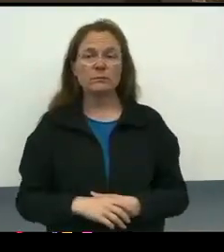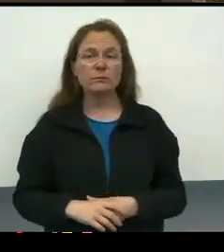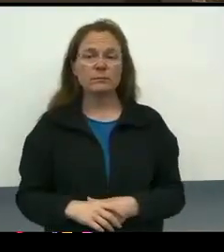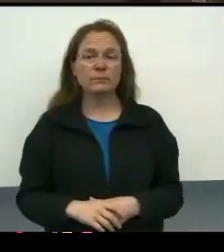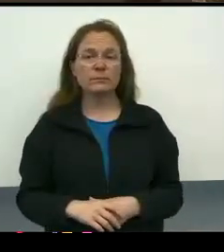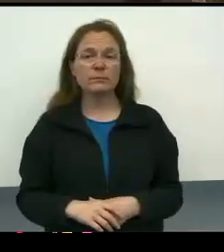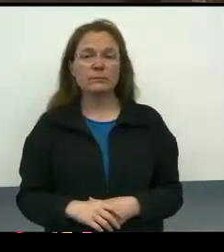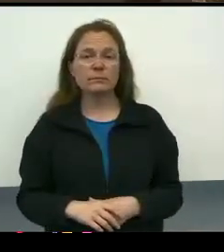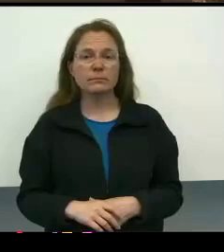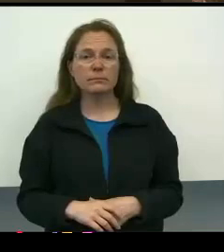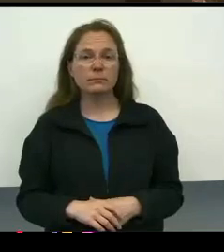[Man] Ms. King.